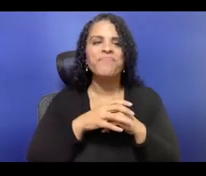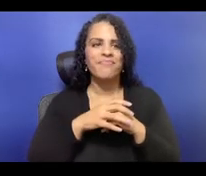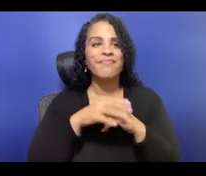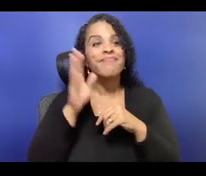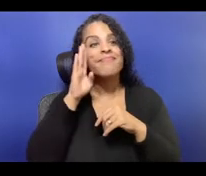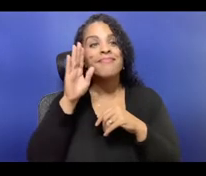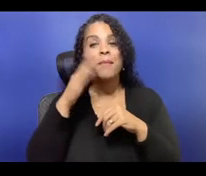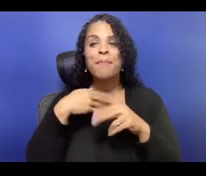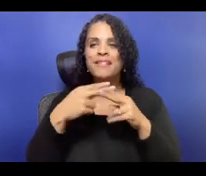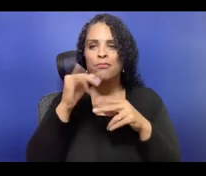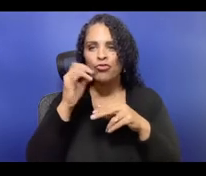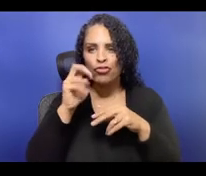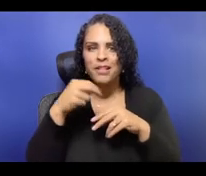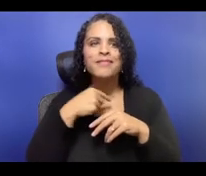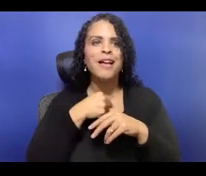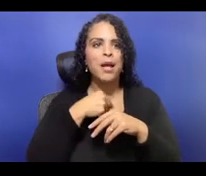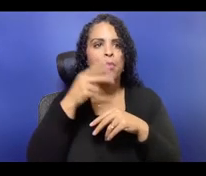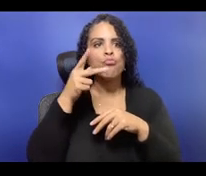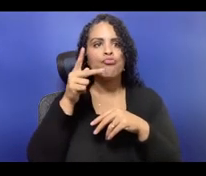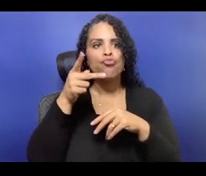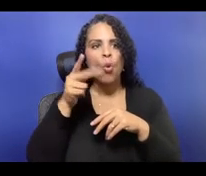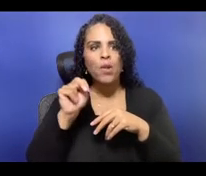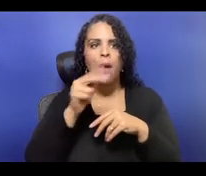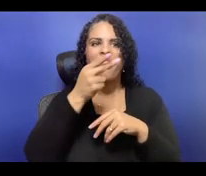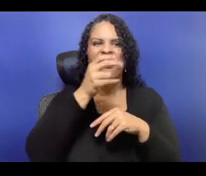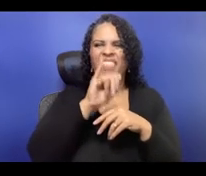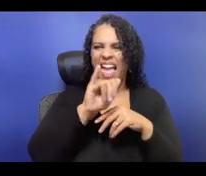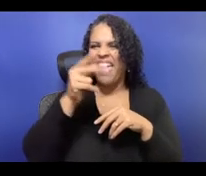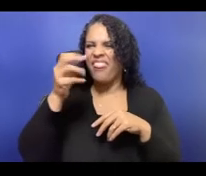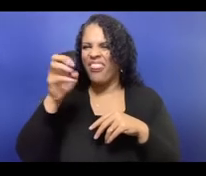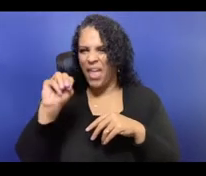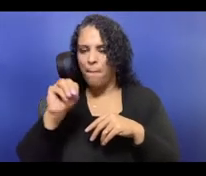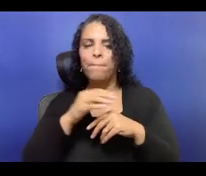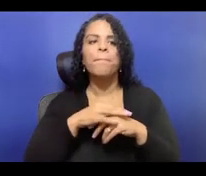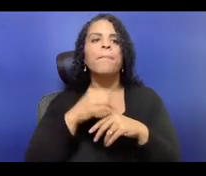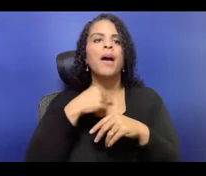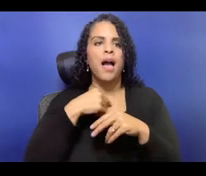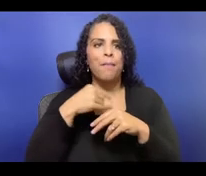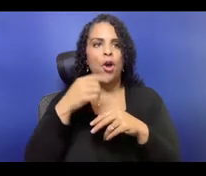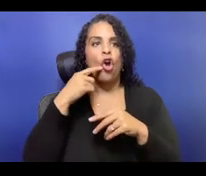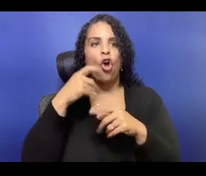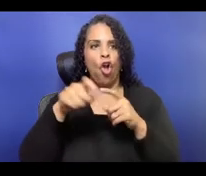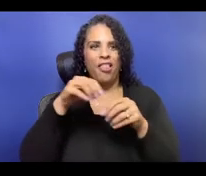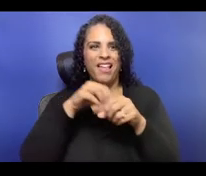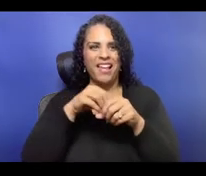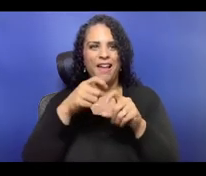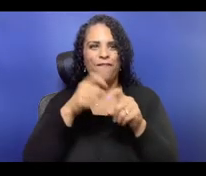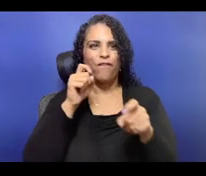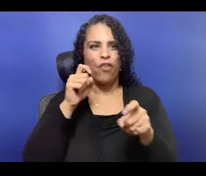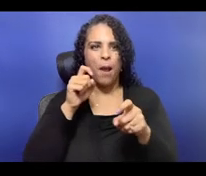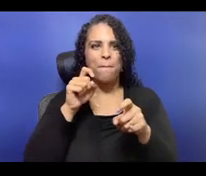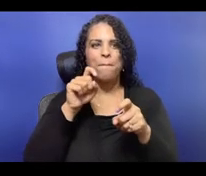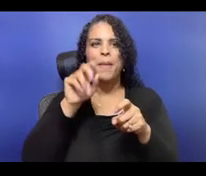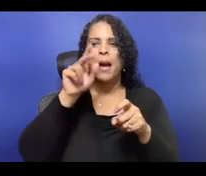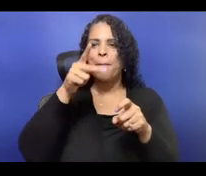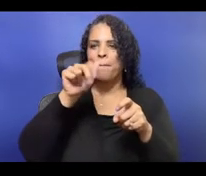to artists through various entities. And I end up, and I do bookkeeping and financial management